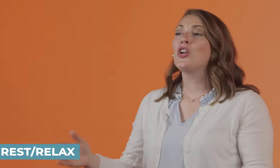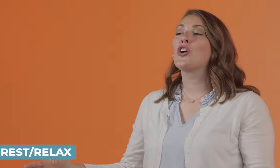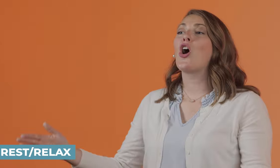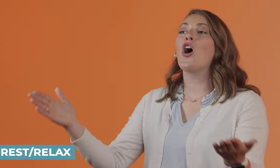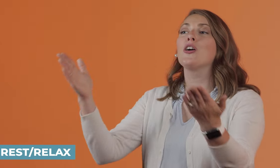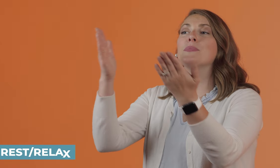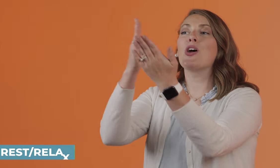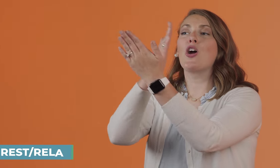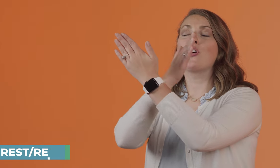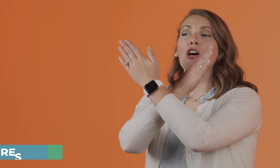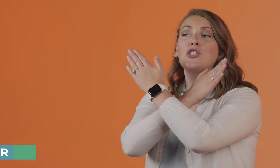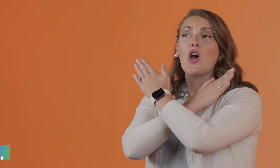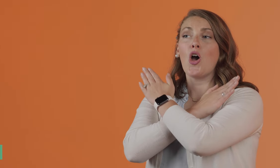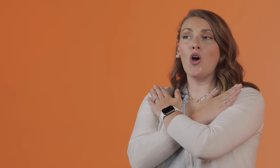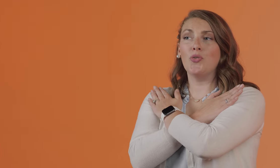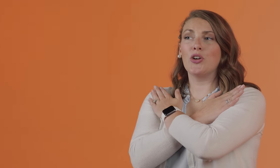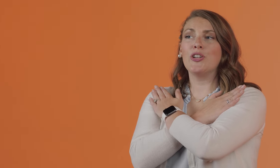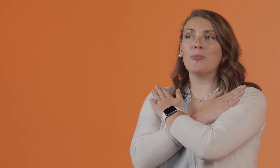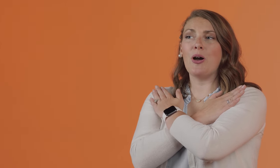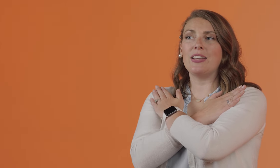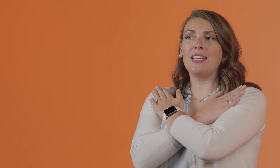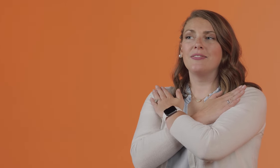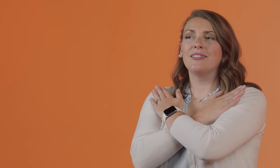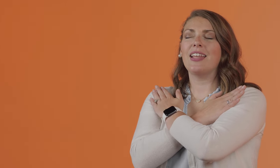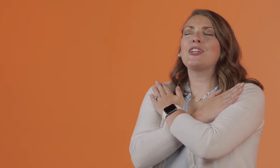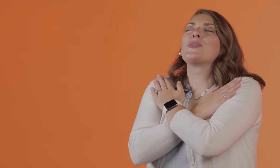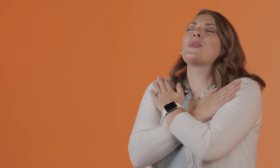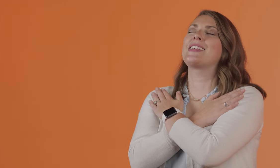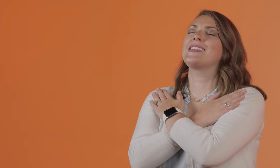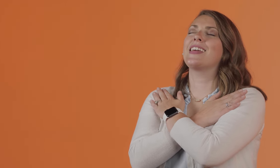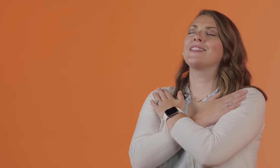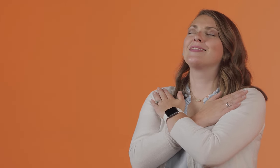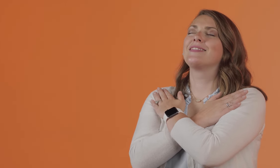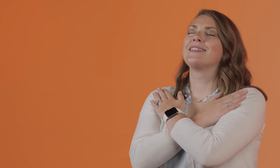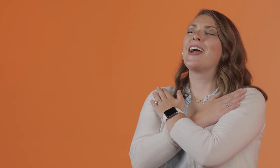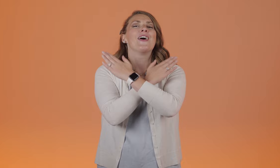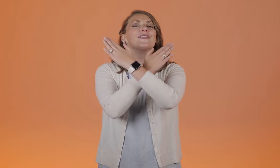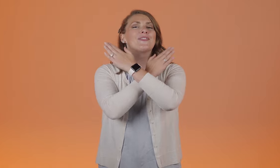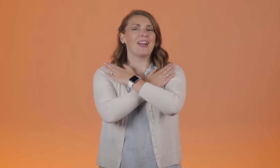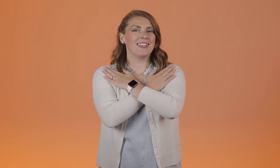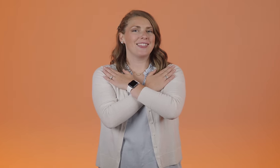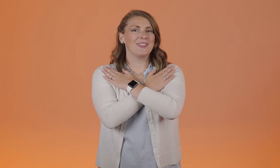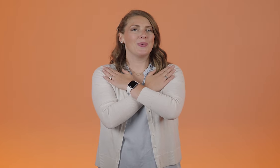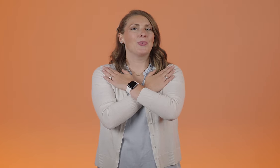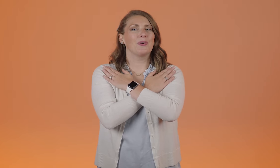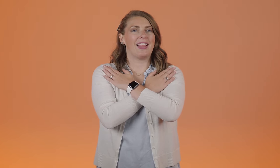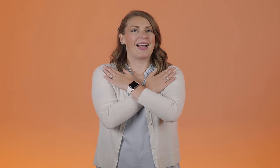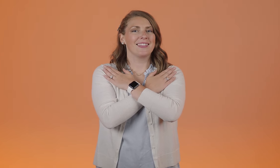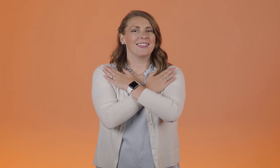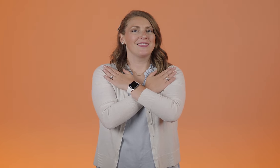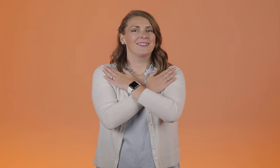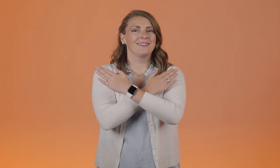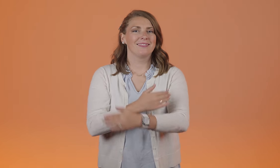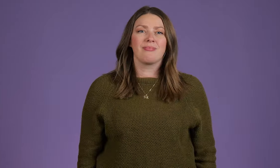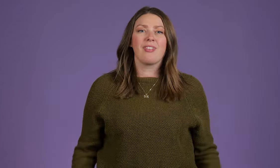Your arms are crossed over your body like you're resting. Rest or relax.